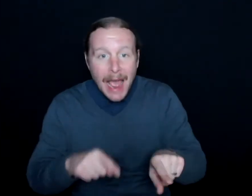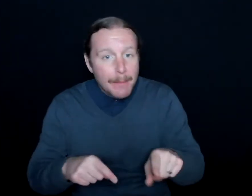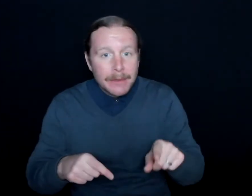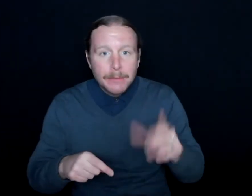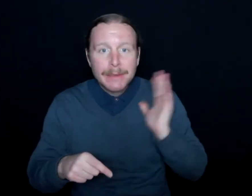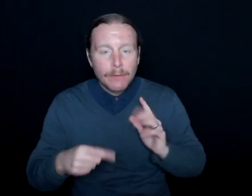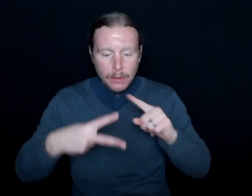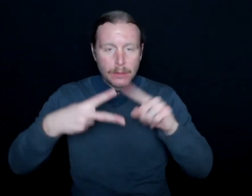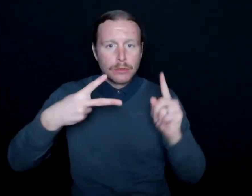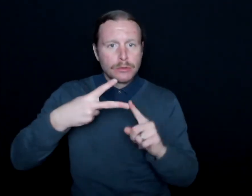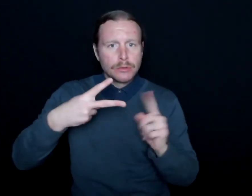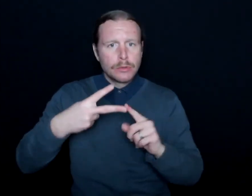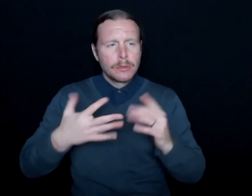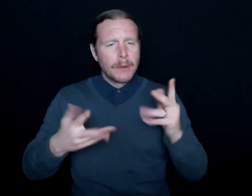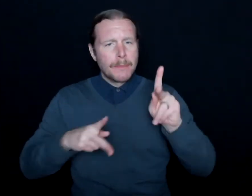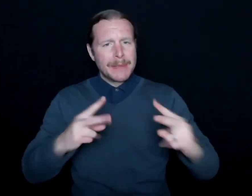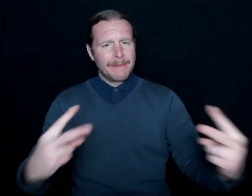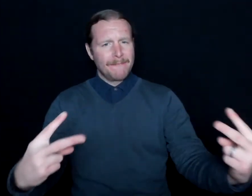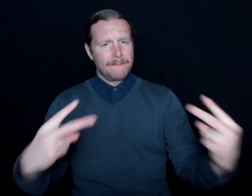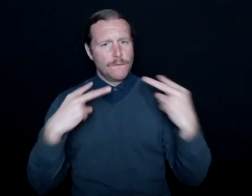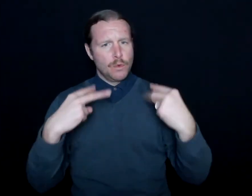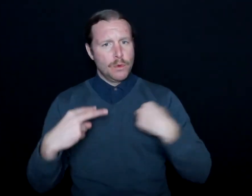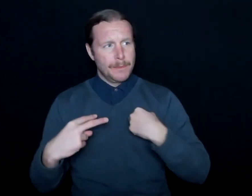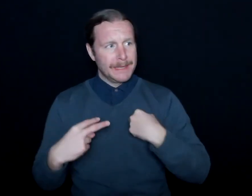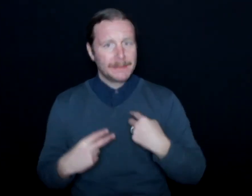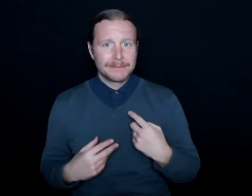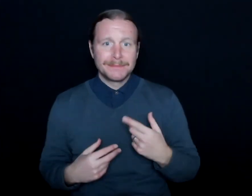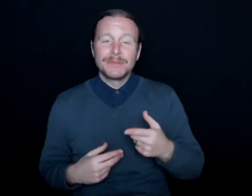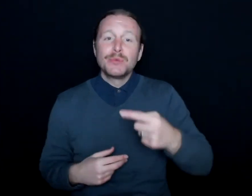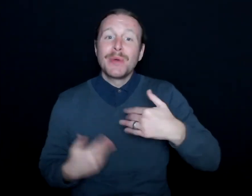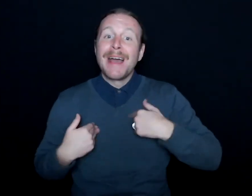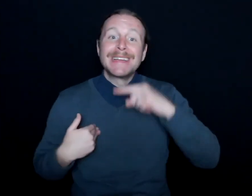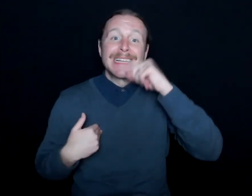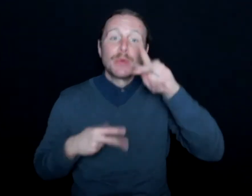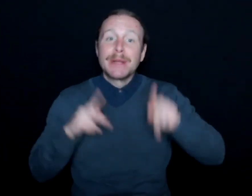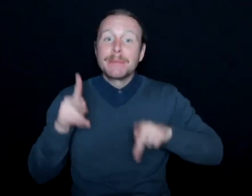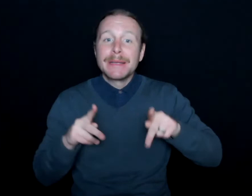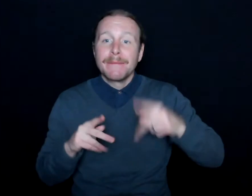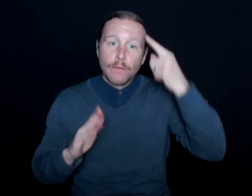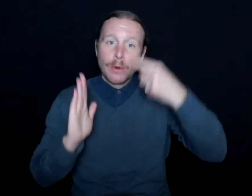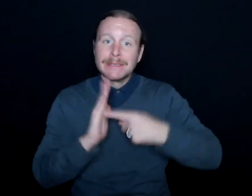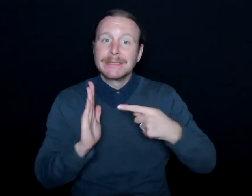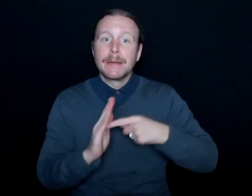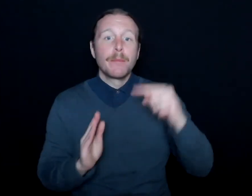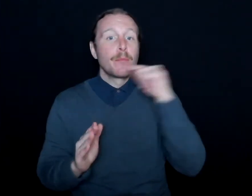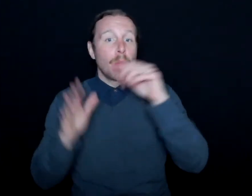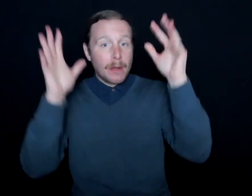what were people viewing me as? You have hearing individuals-- for example, the Milwaukee Bucks--